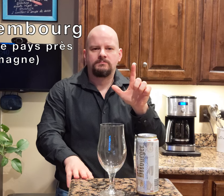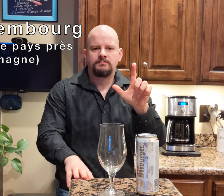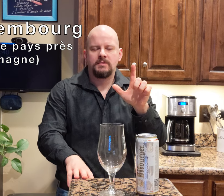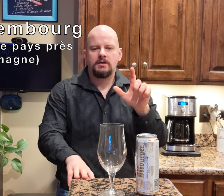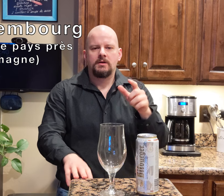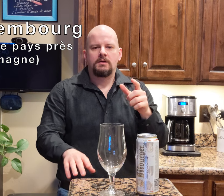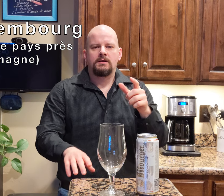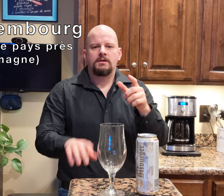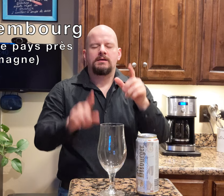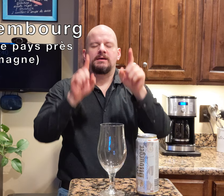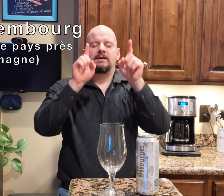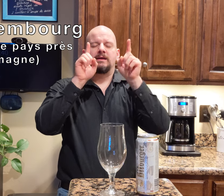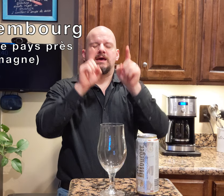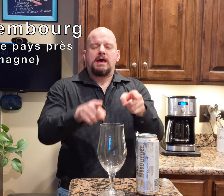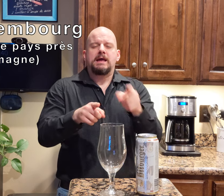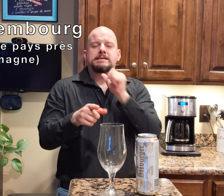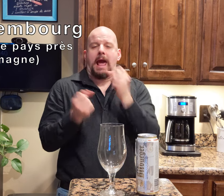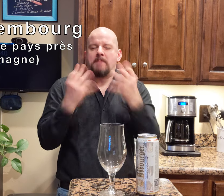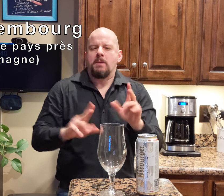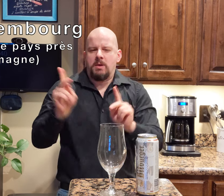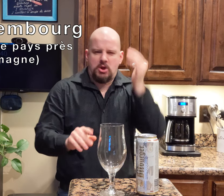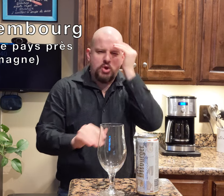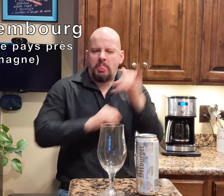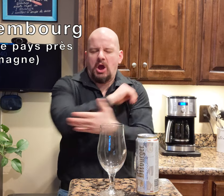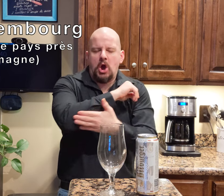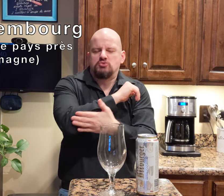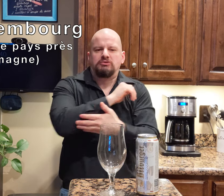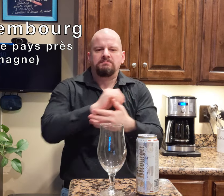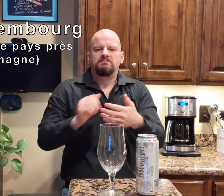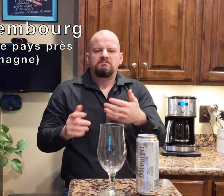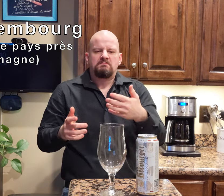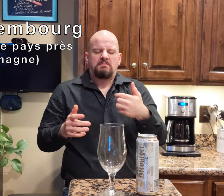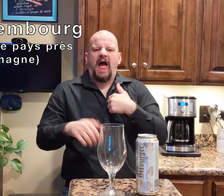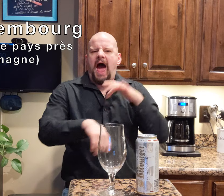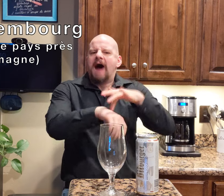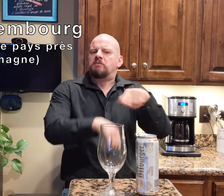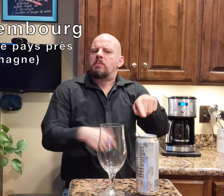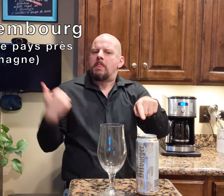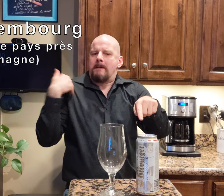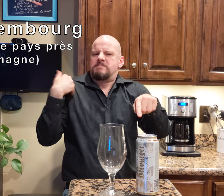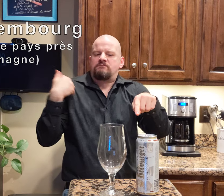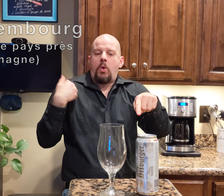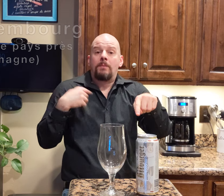Not many people know about this country where I have been